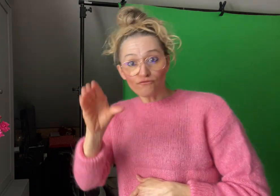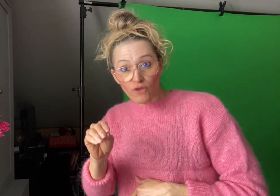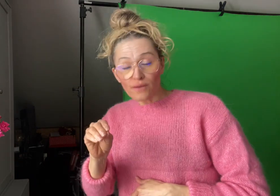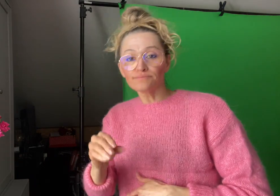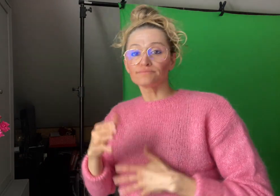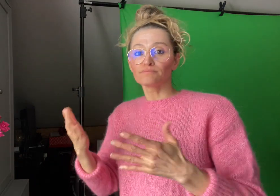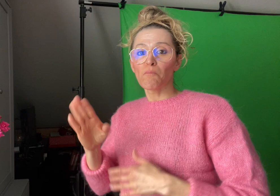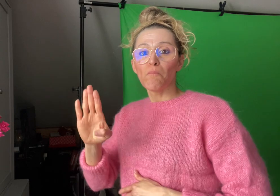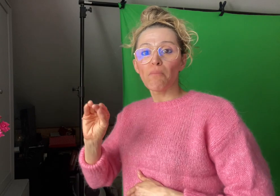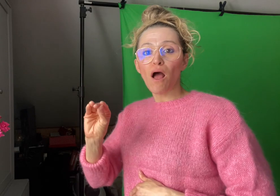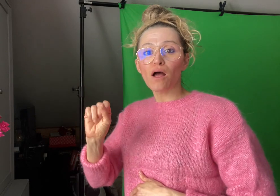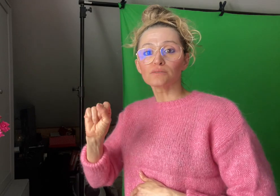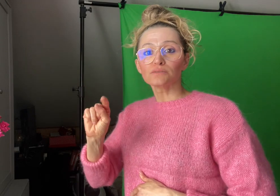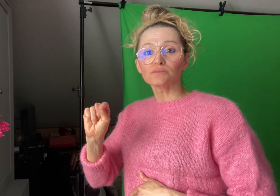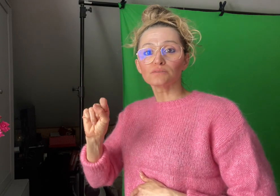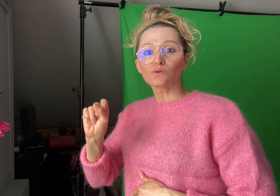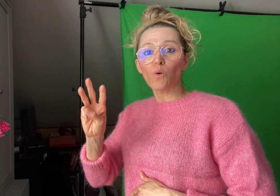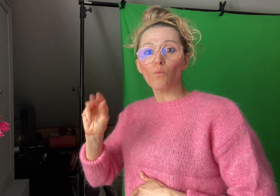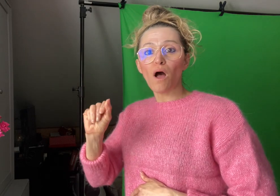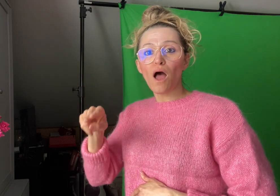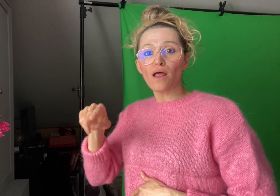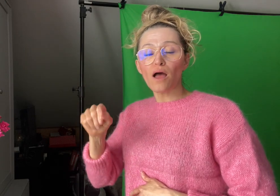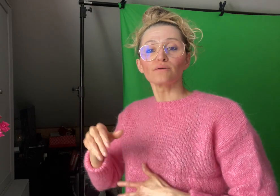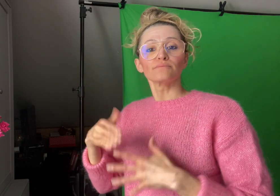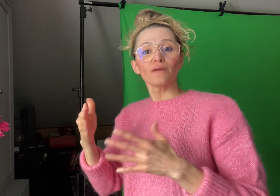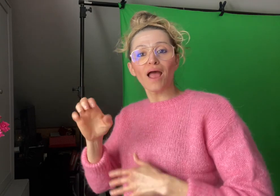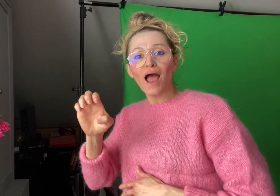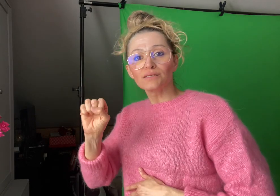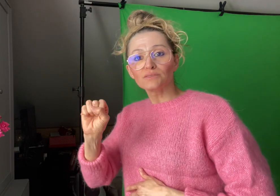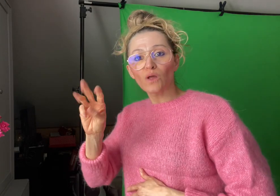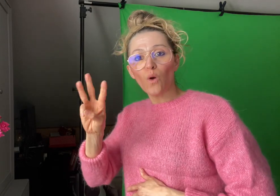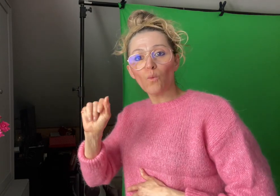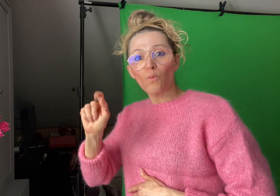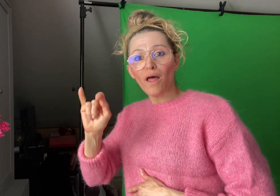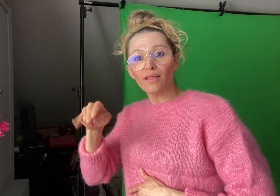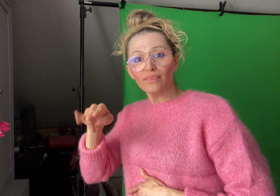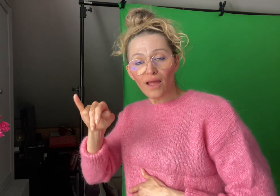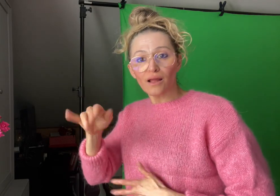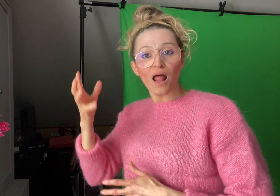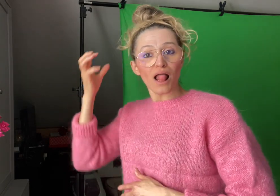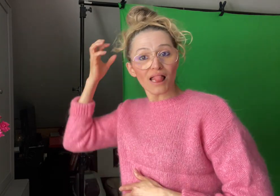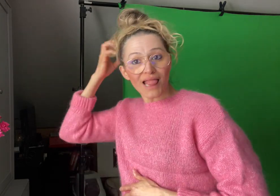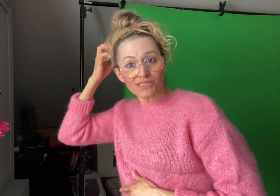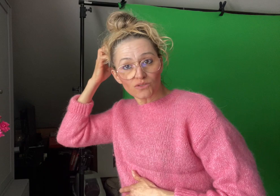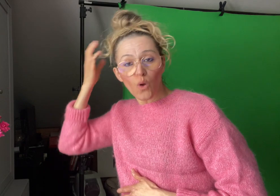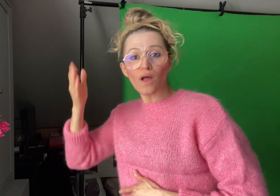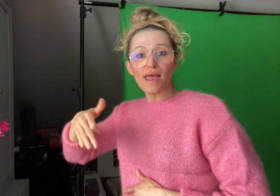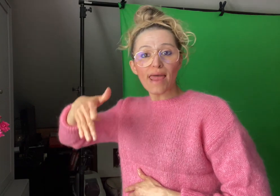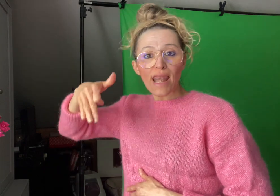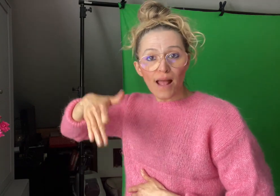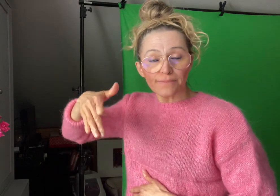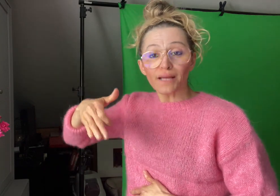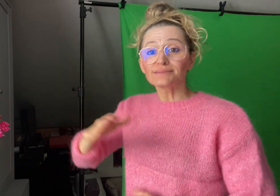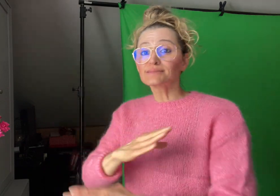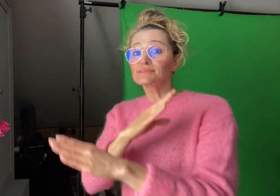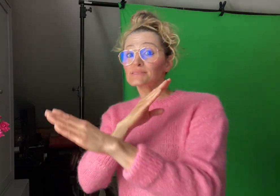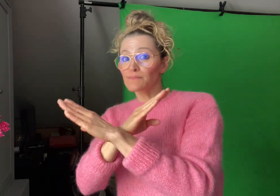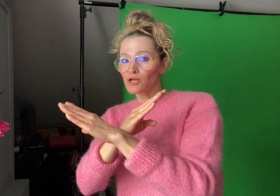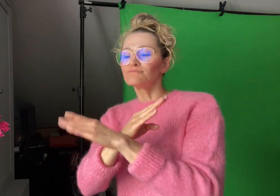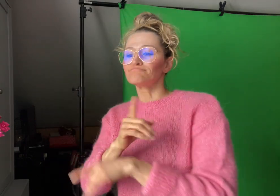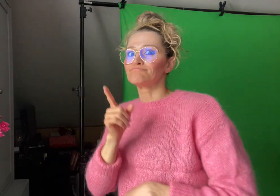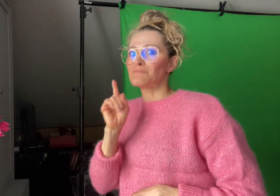Botswana, Eswatini, Lesotho, Namibia, and Zimbabwe.